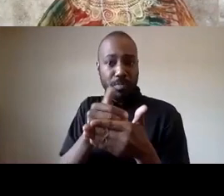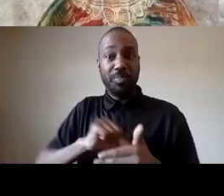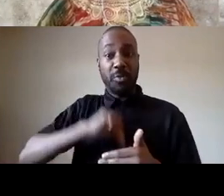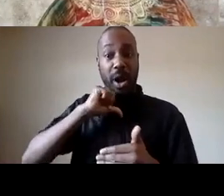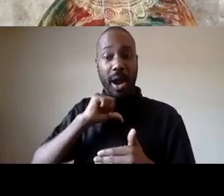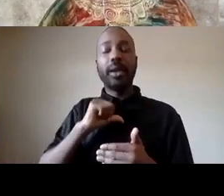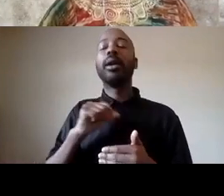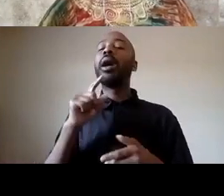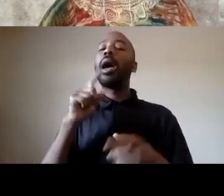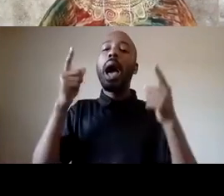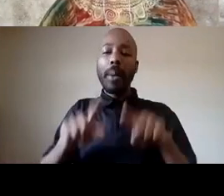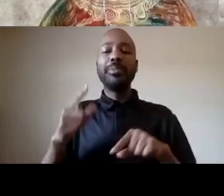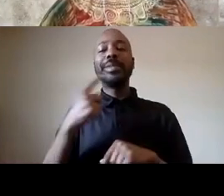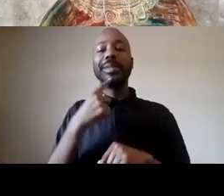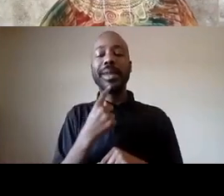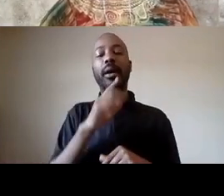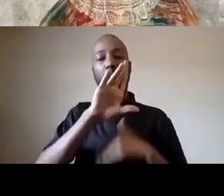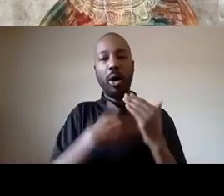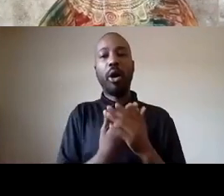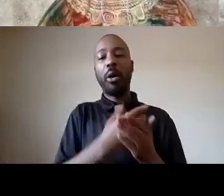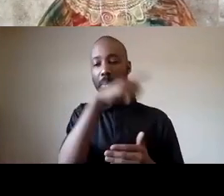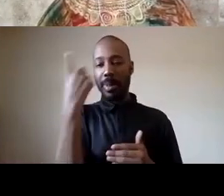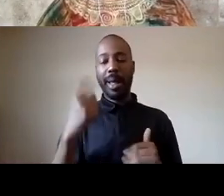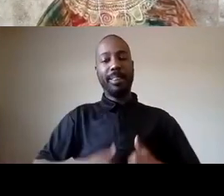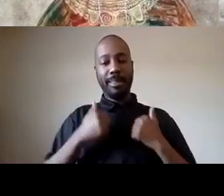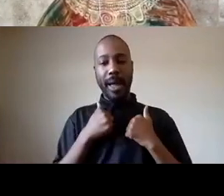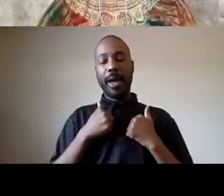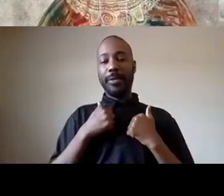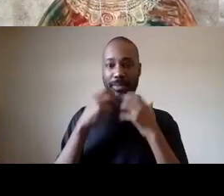we don't just uplift cis uh cisgender black men